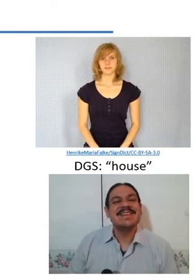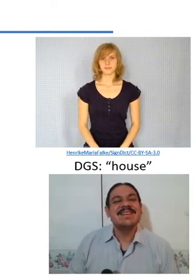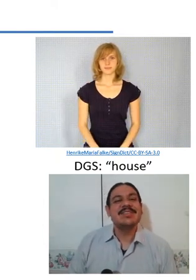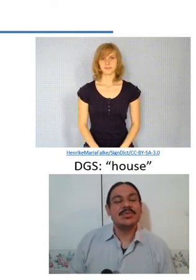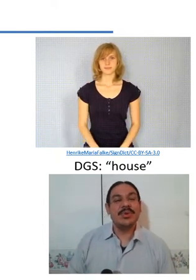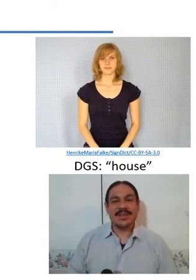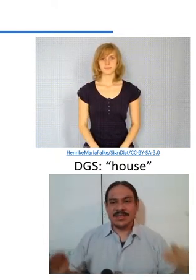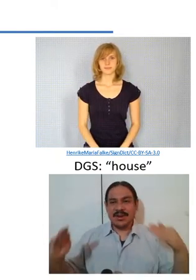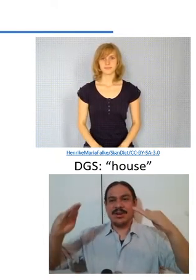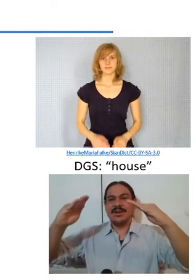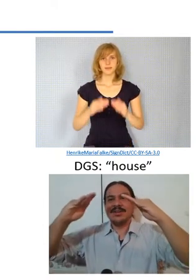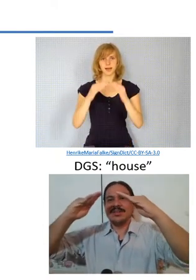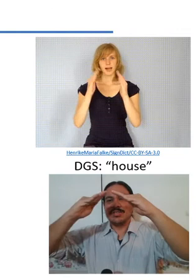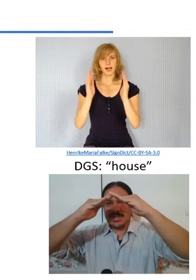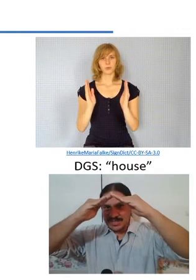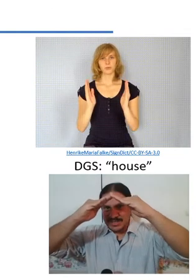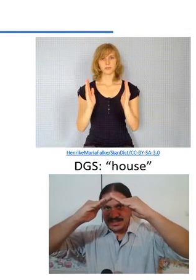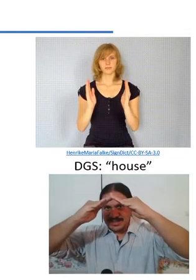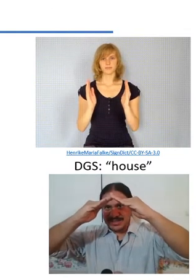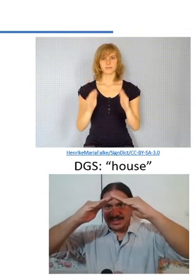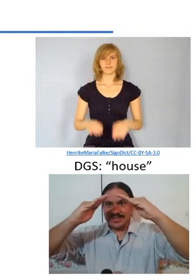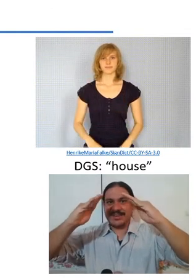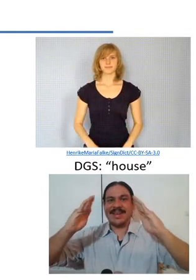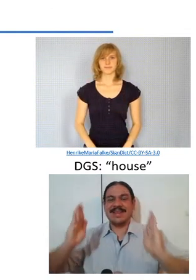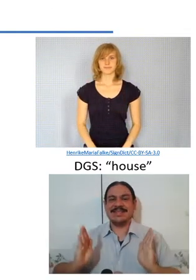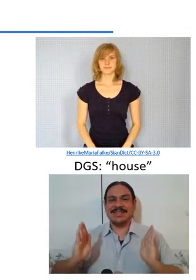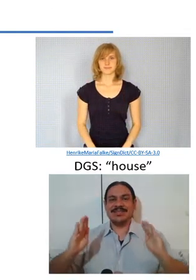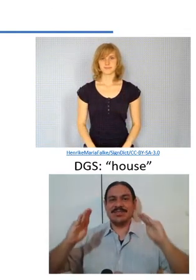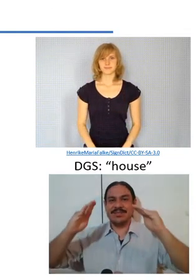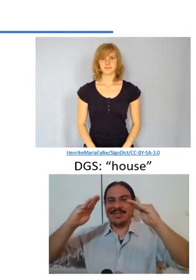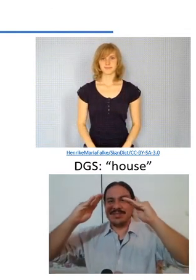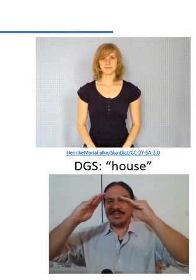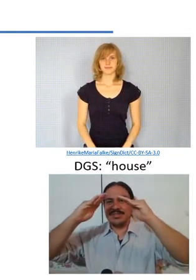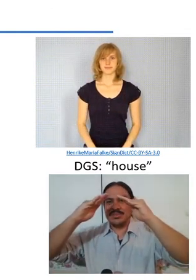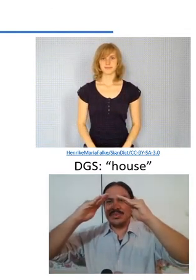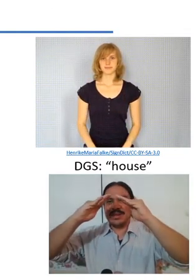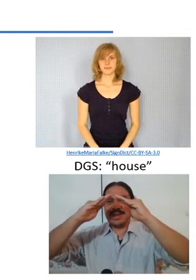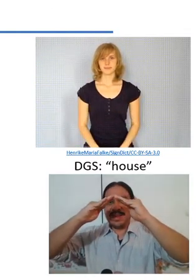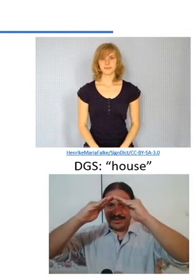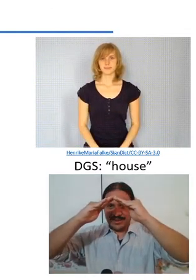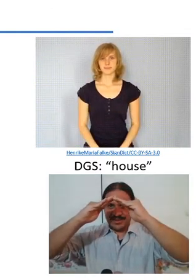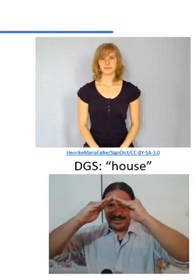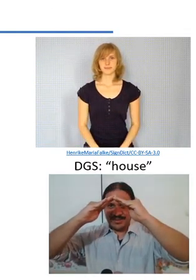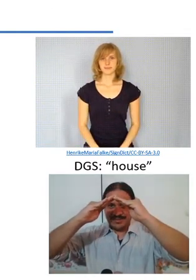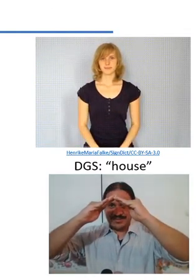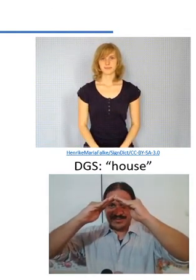this motion of 135 degrees and then turn downwards to 180.